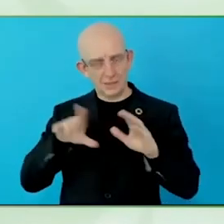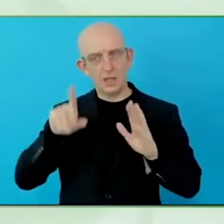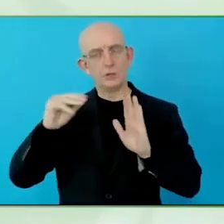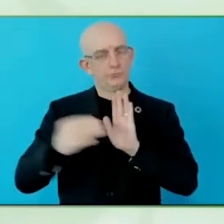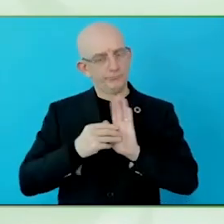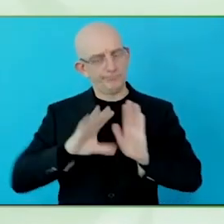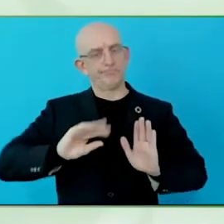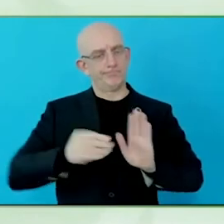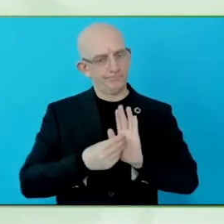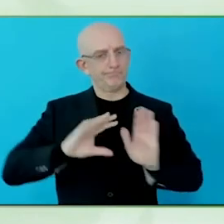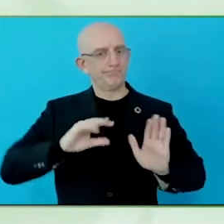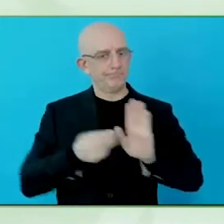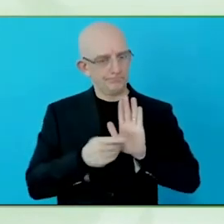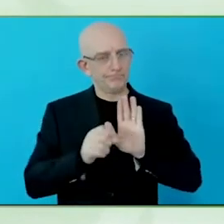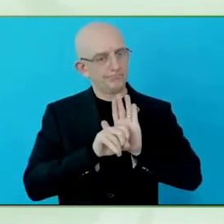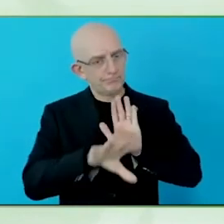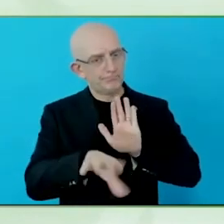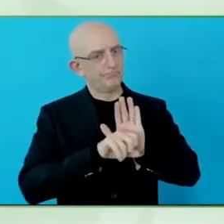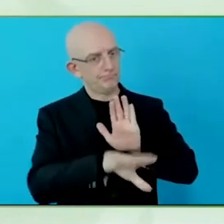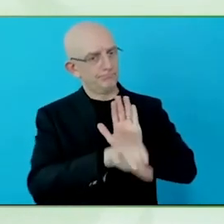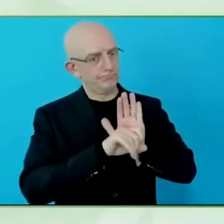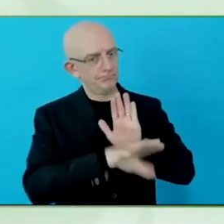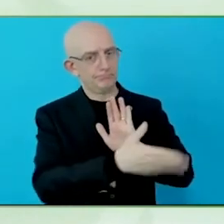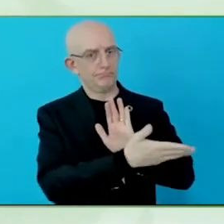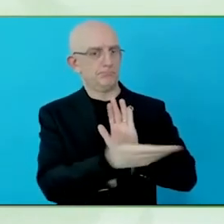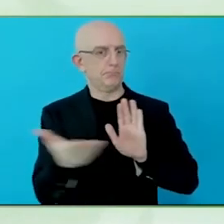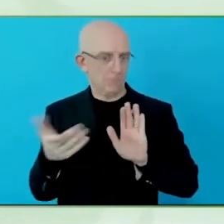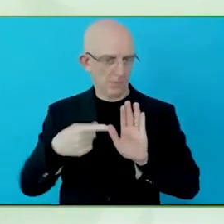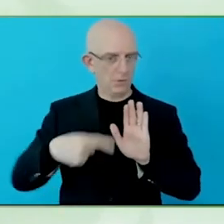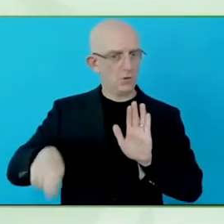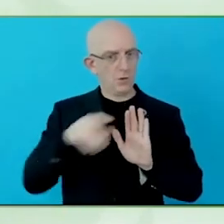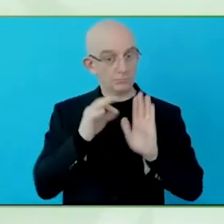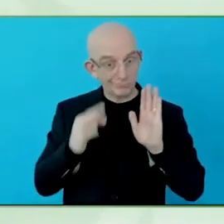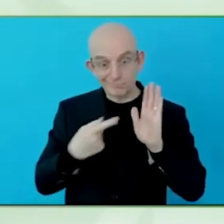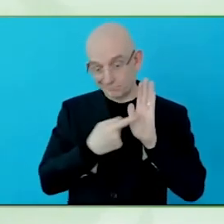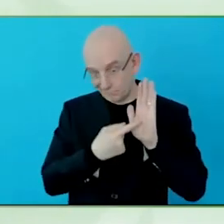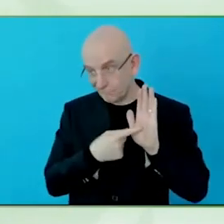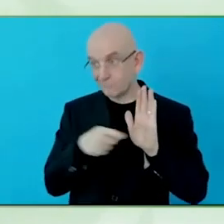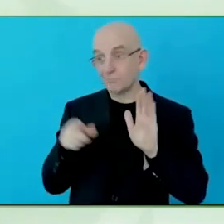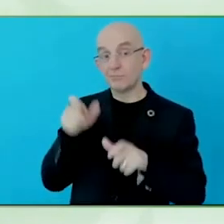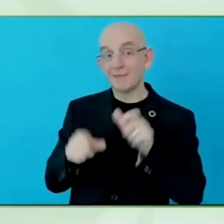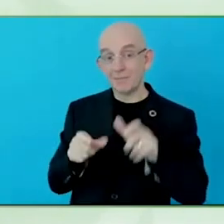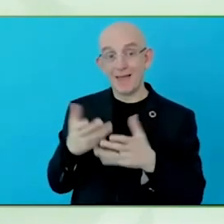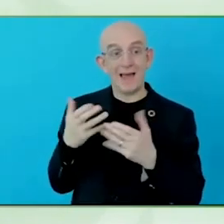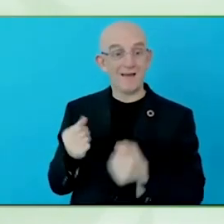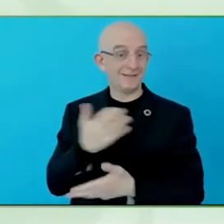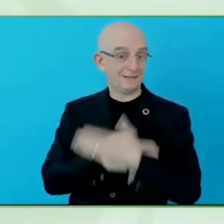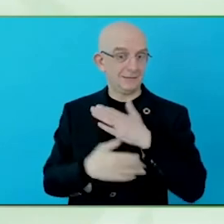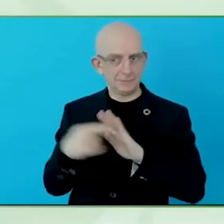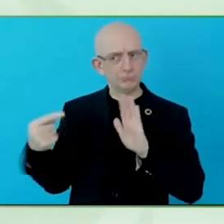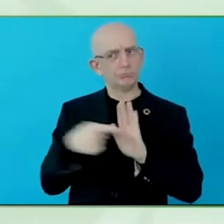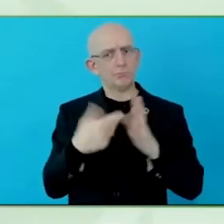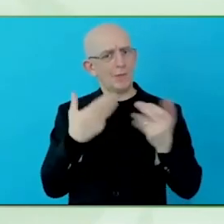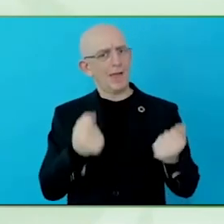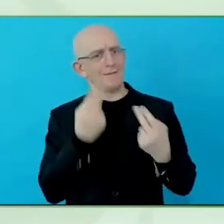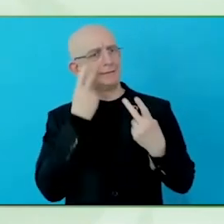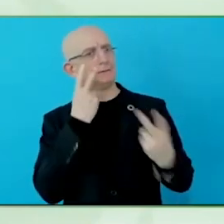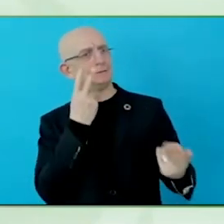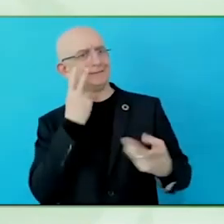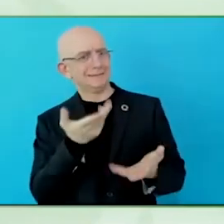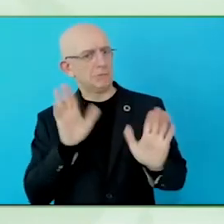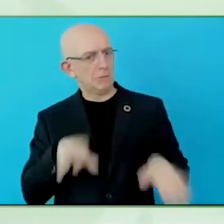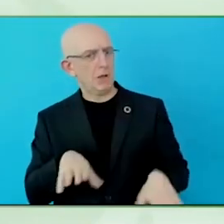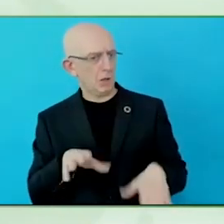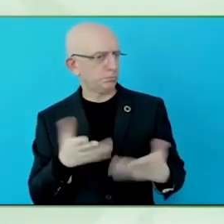in the right way, and we don't stigmatise or increase certain stereotypes, but